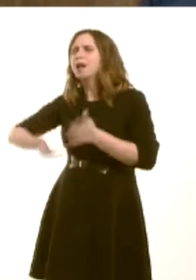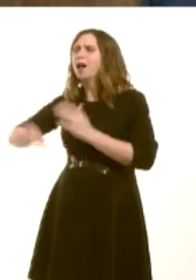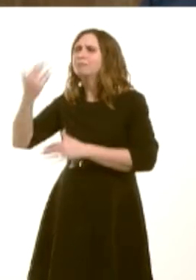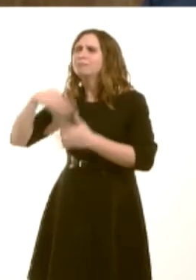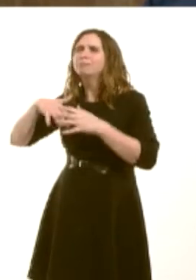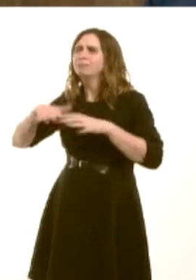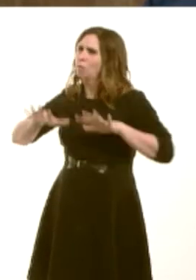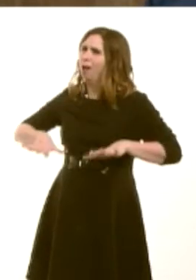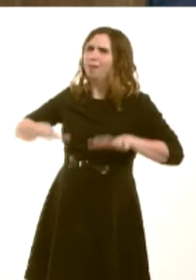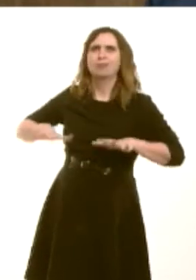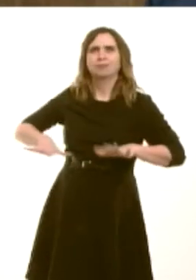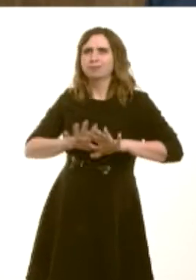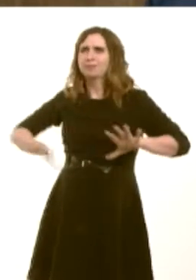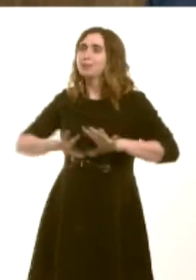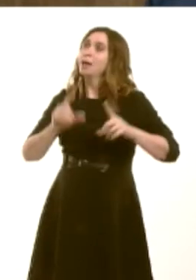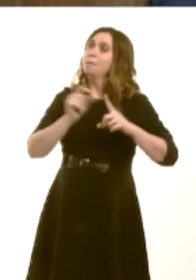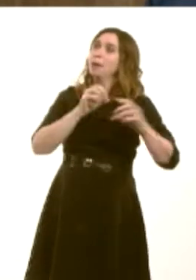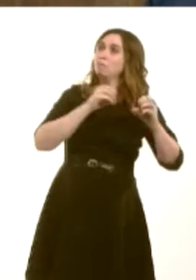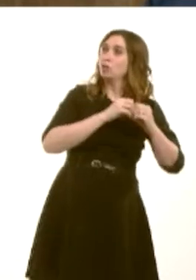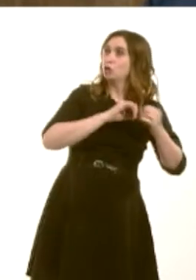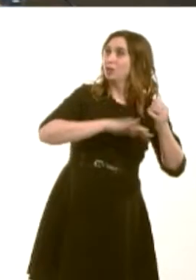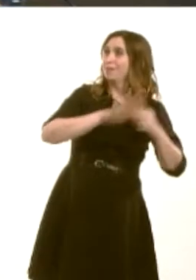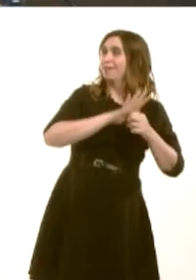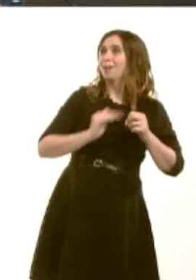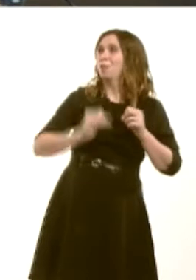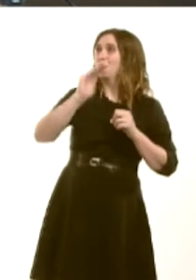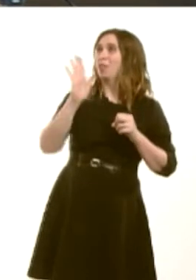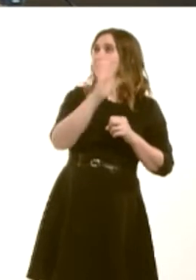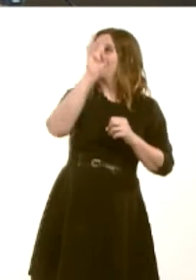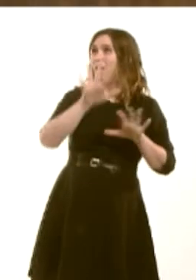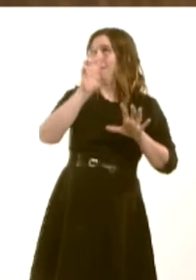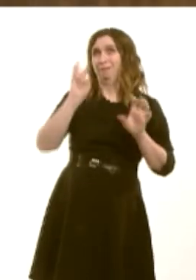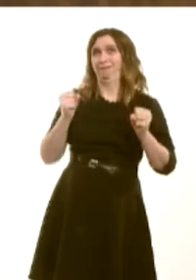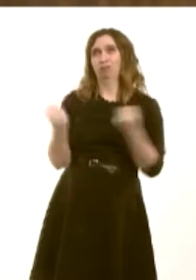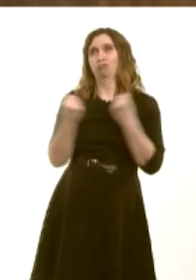in south Wales, but also in Pembrokeshire and in the north-east of Wales as well.